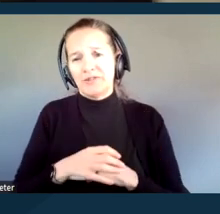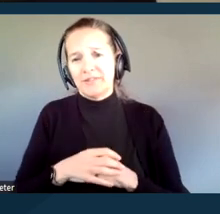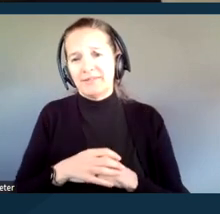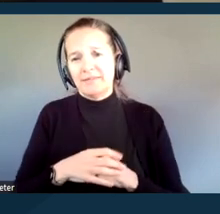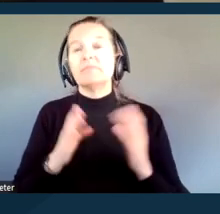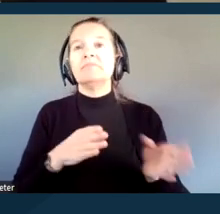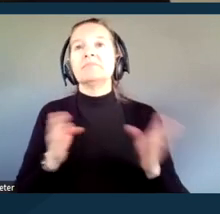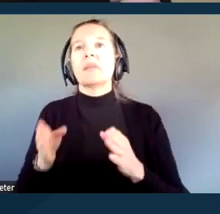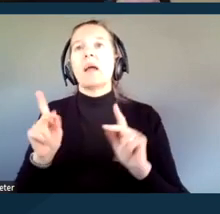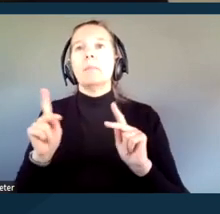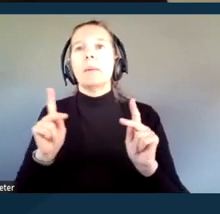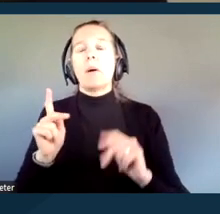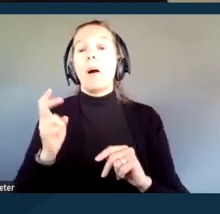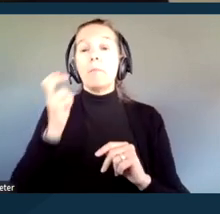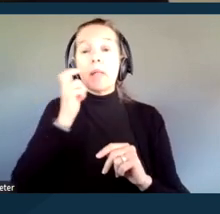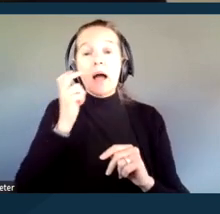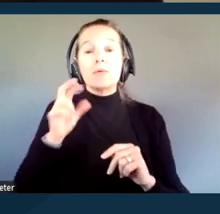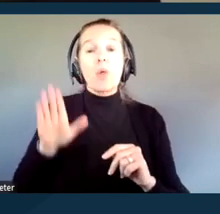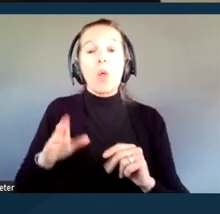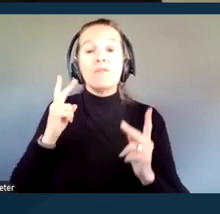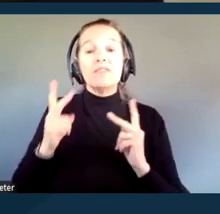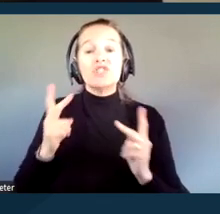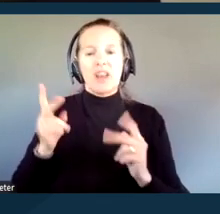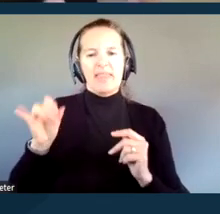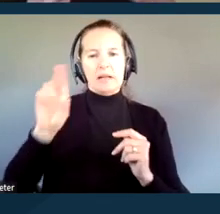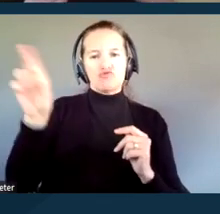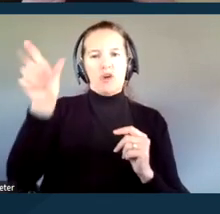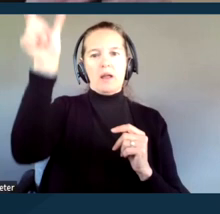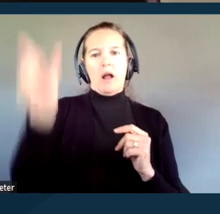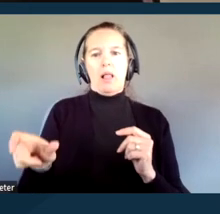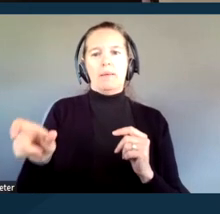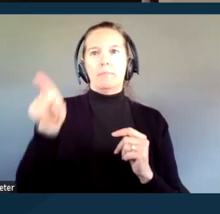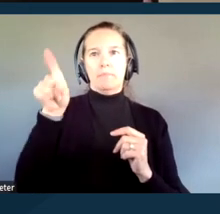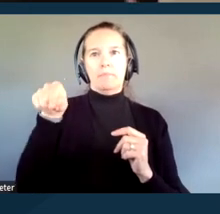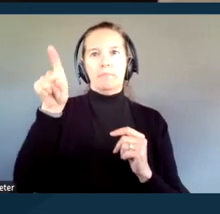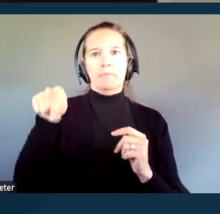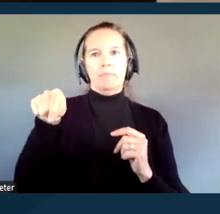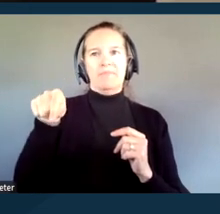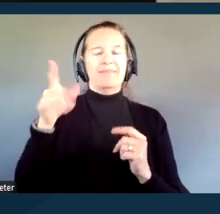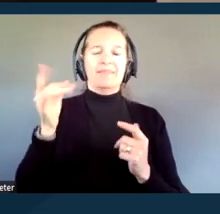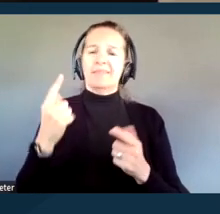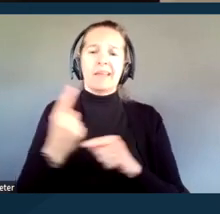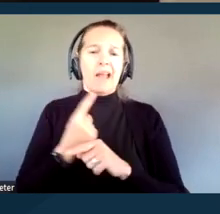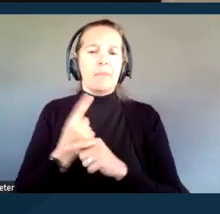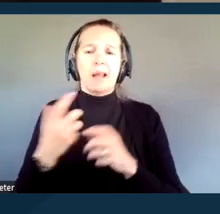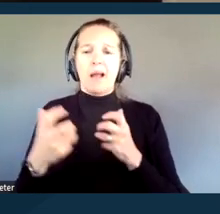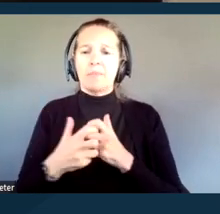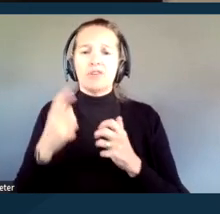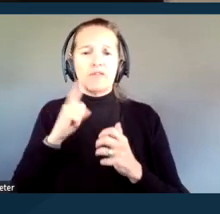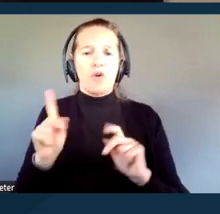the column on the right side in front of you gives us a list of very, very common accommodations for people who are blind or low vision.